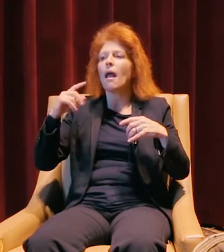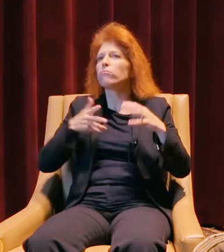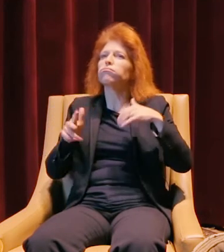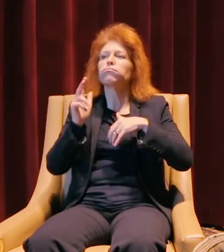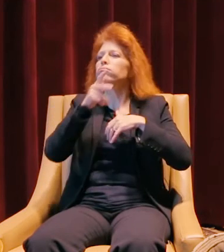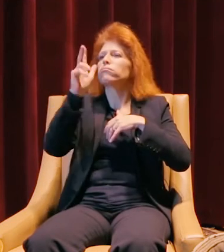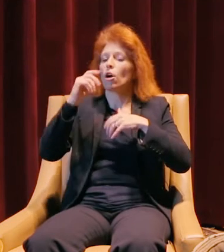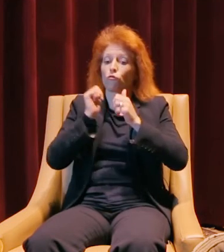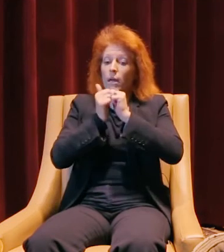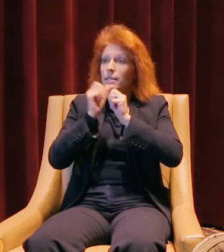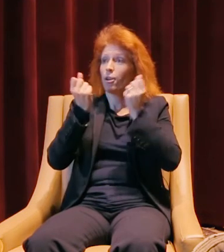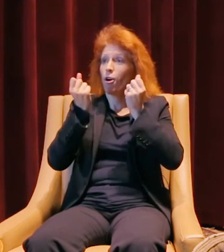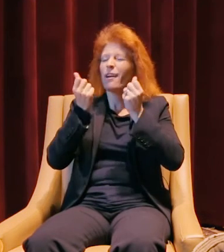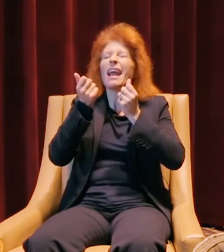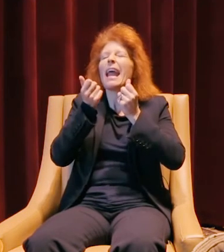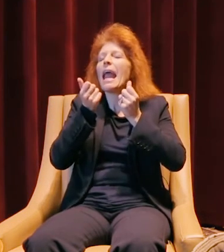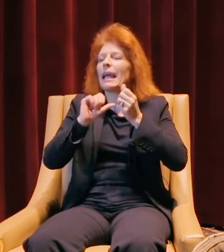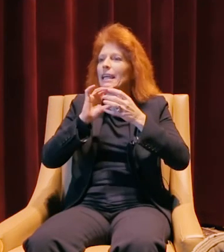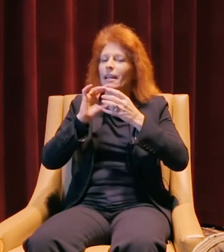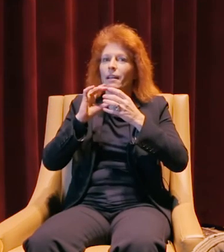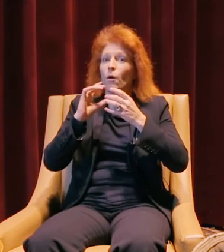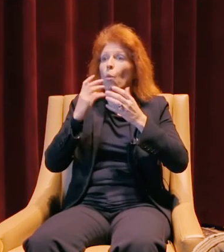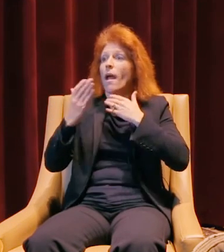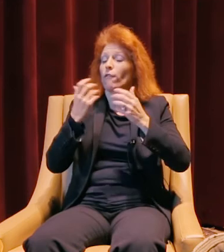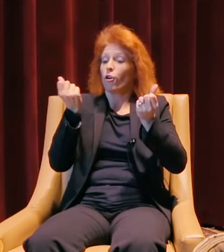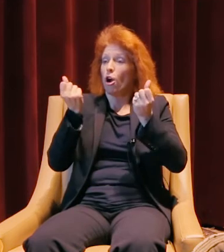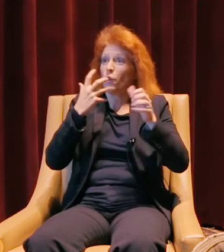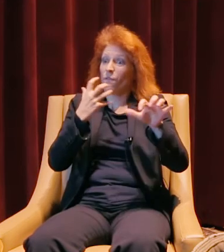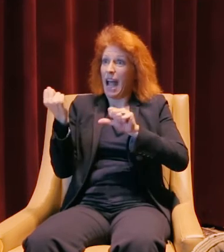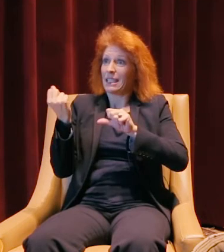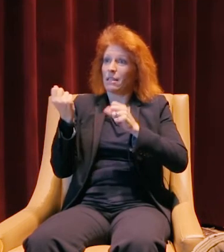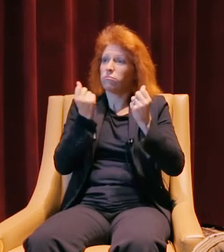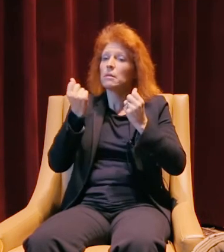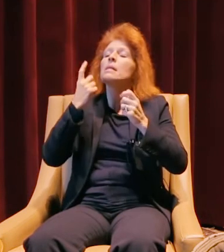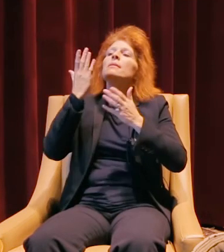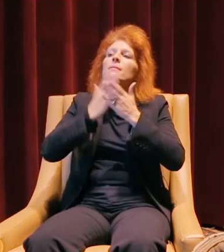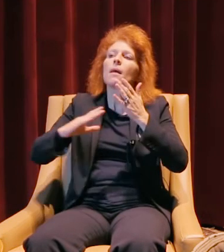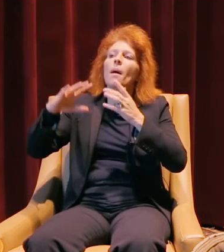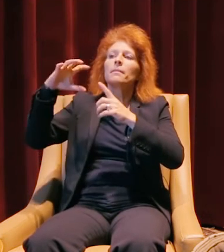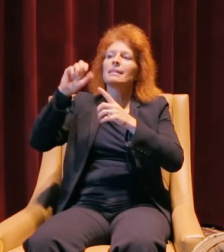I love anything with performance, anything that goes fast. I've dabbled in a little bit of skydiving.